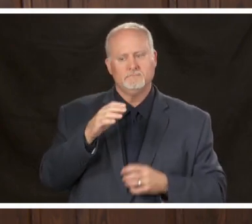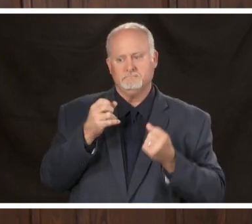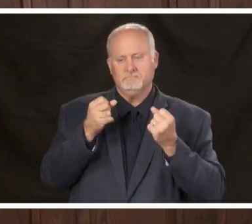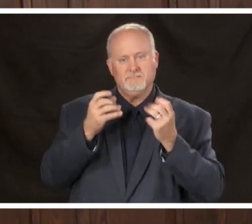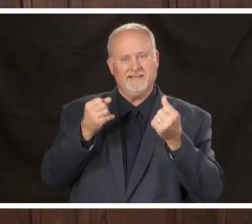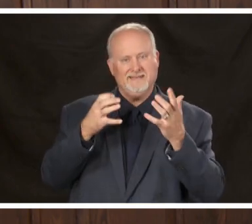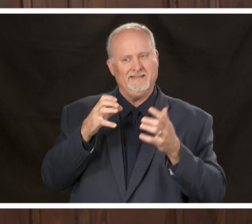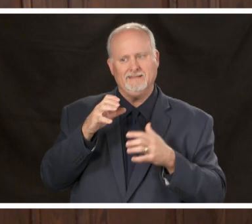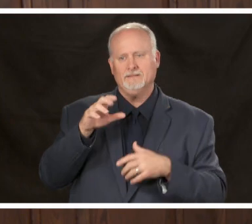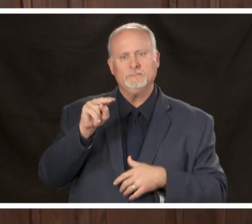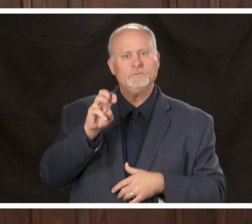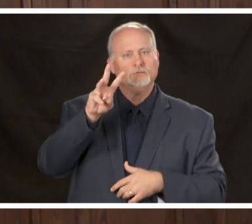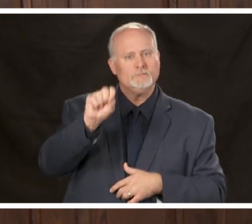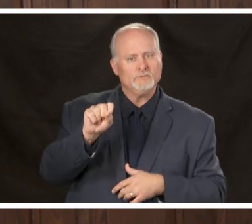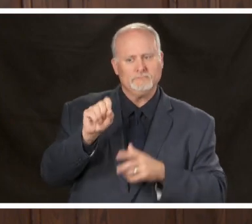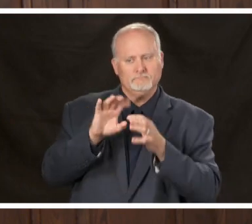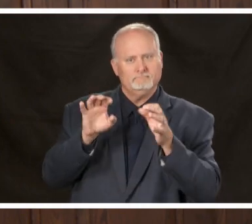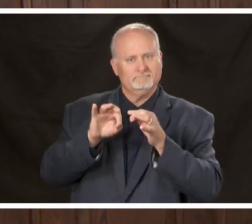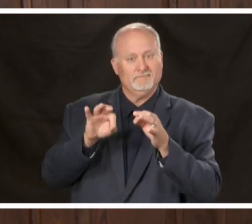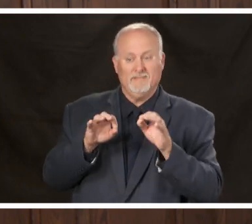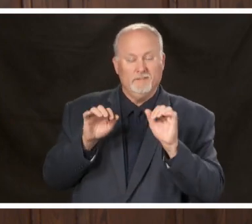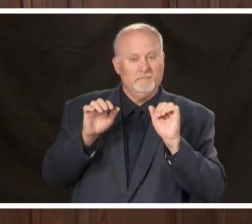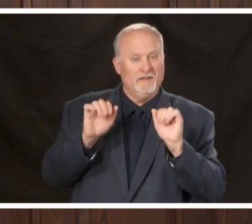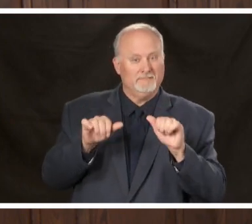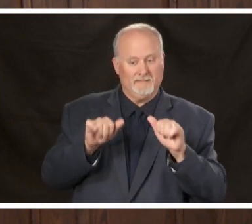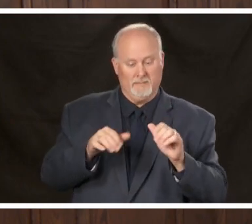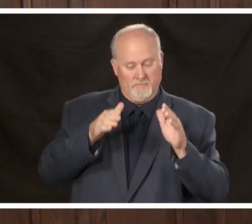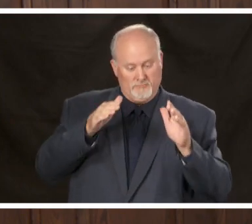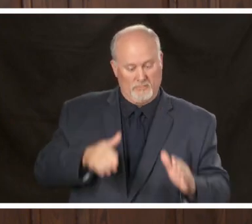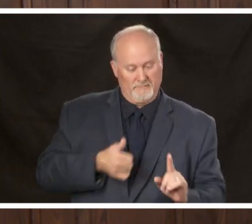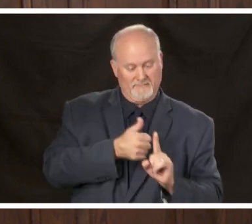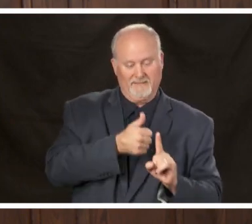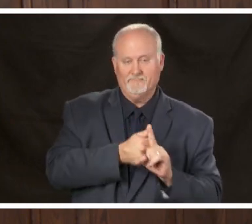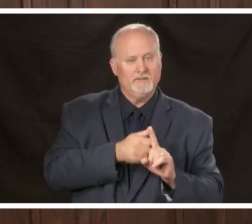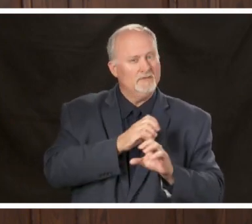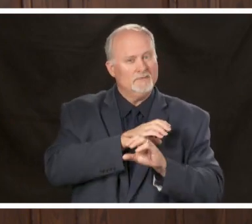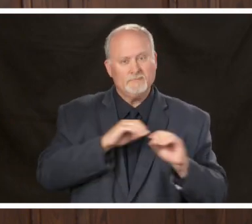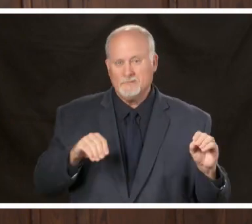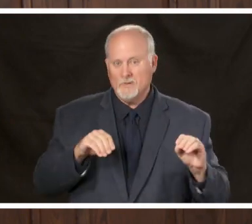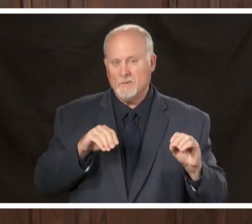sources there is the possibility that a person who has no symptoms of COVID-19